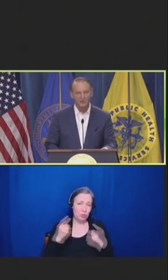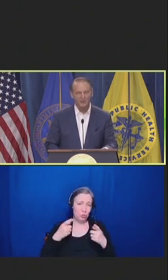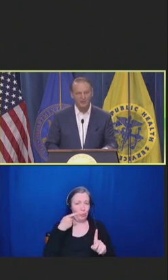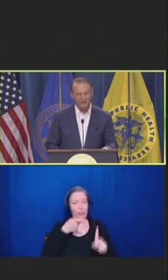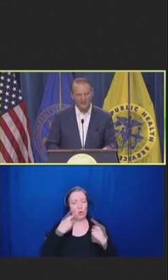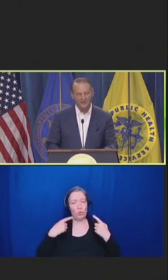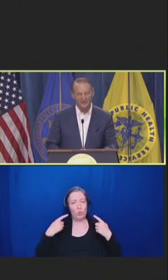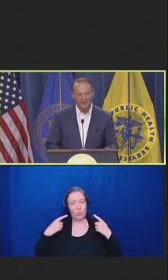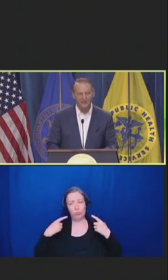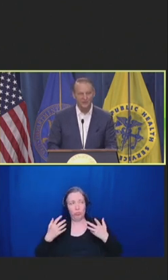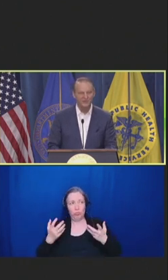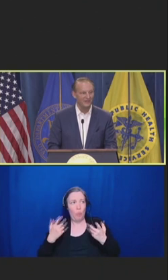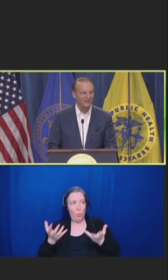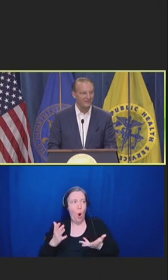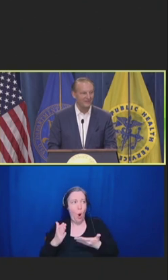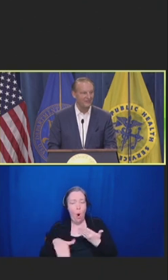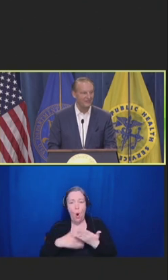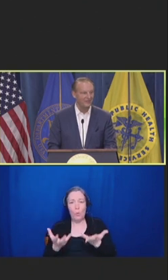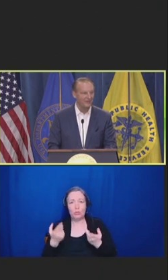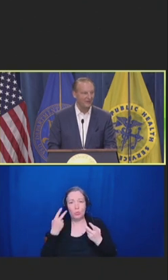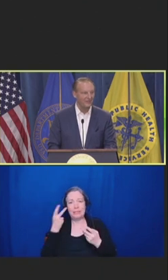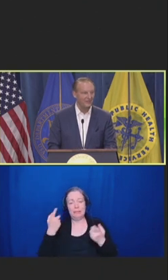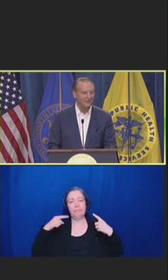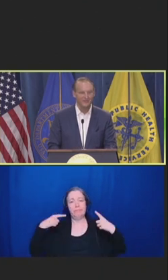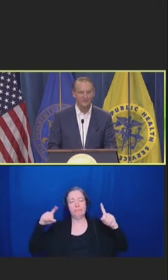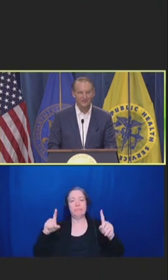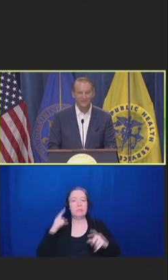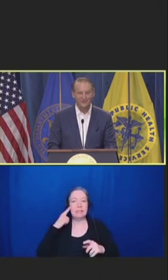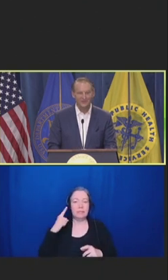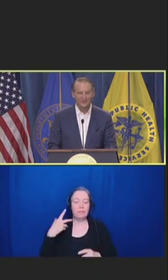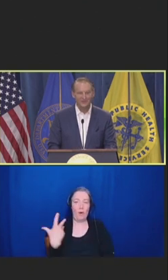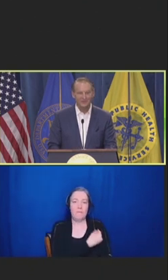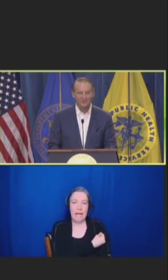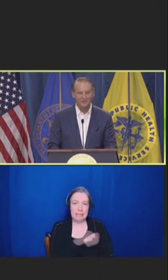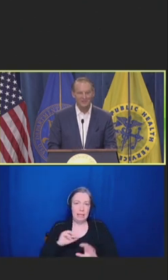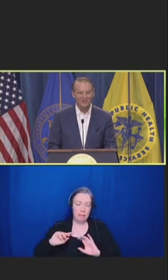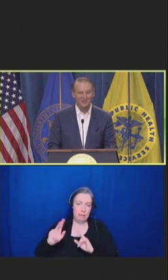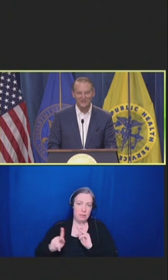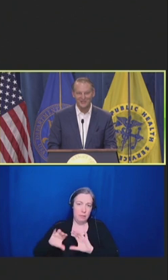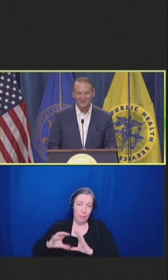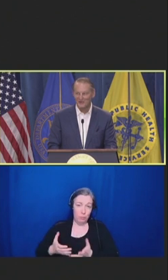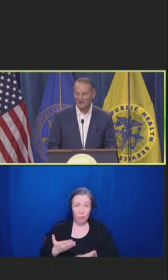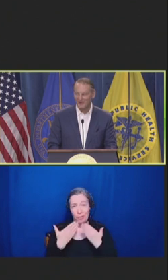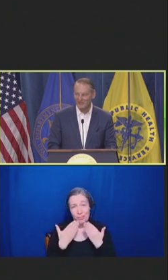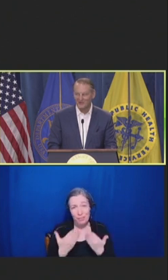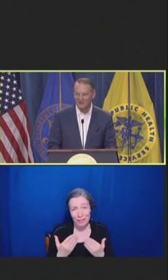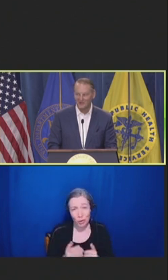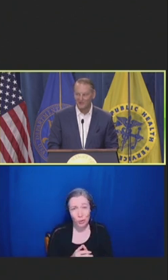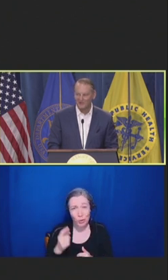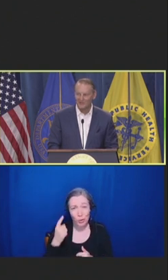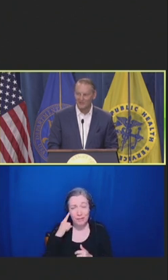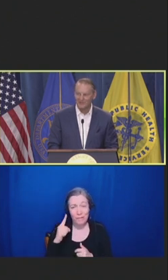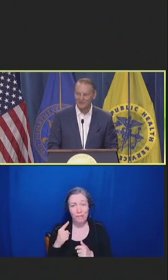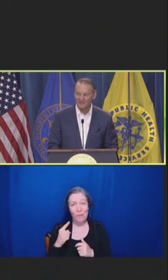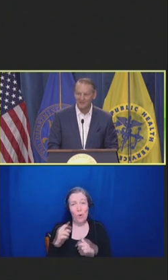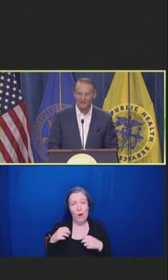And I thank you so much for the invitation and the opportunity to represent the country's 130,000 family physicians here today.